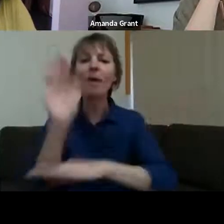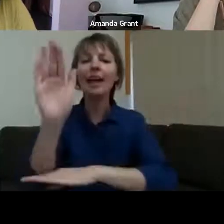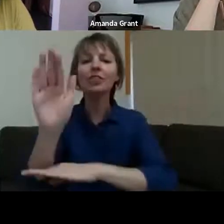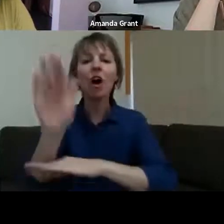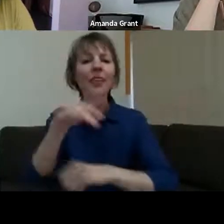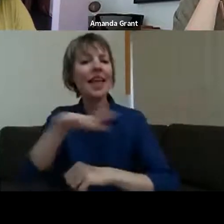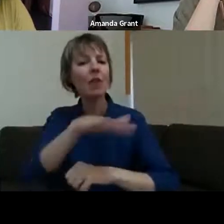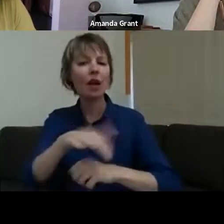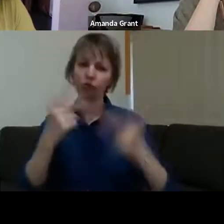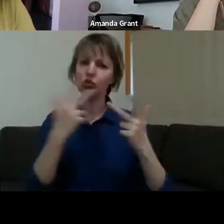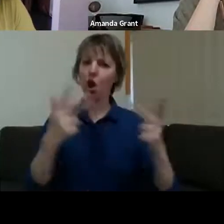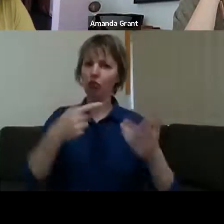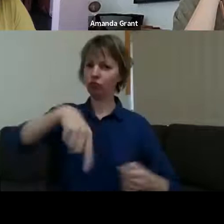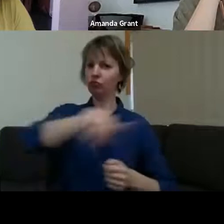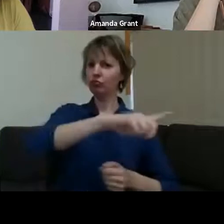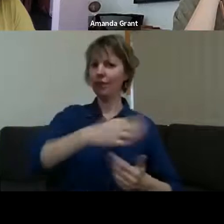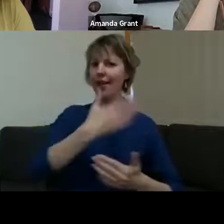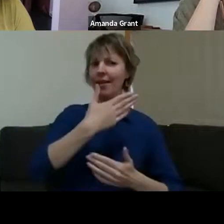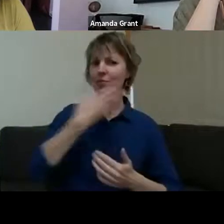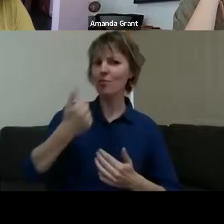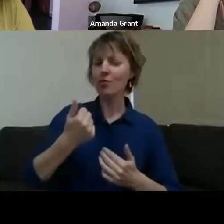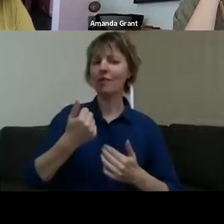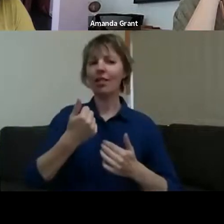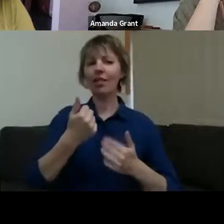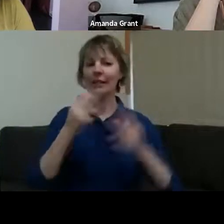there as well as some site-specific artworks as well to really highlight